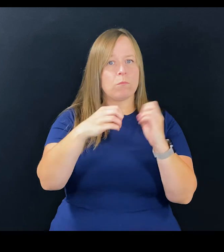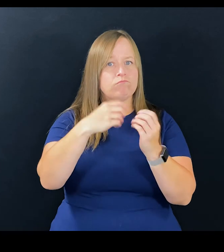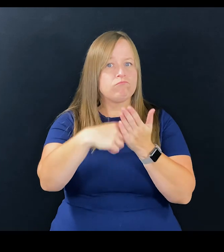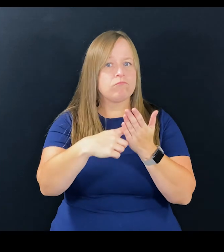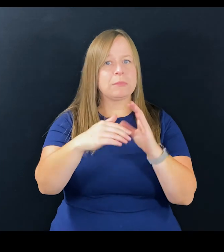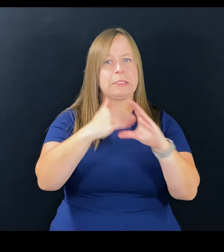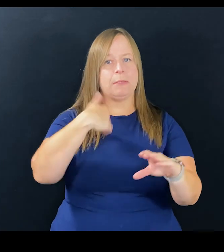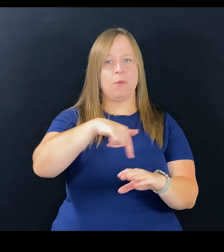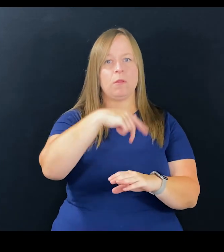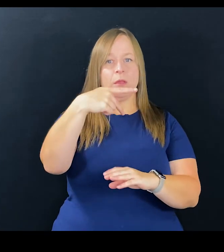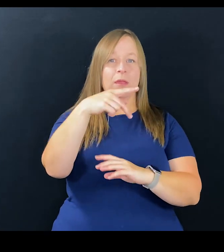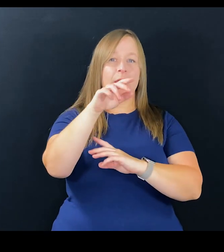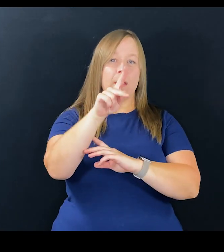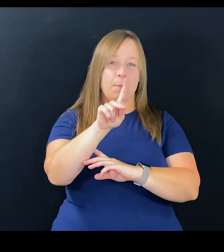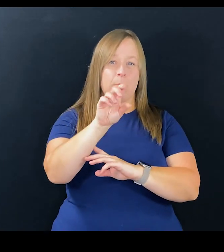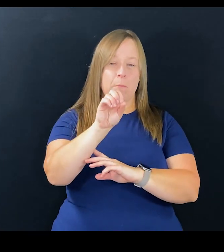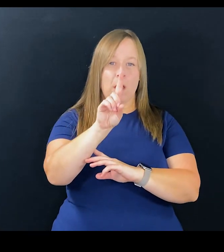If there is a subject you would like us to discuss,